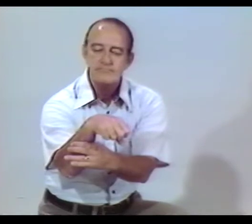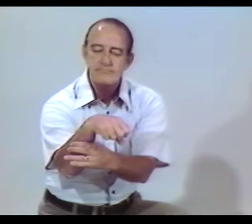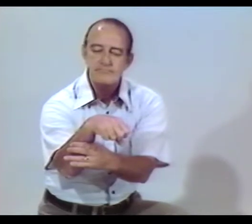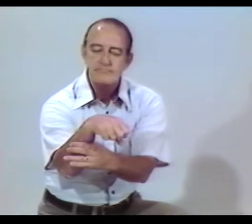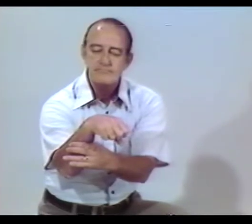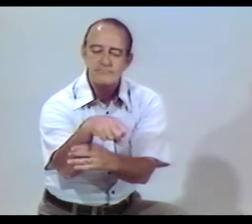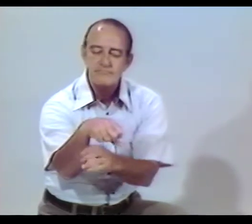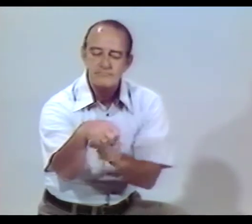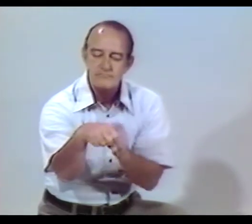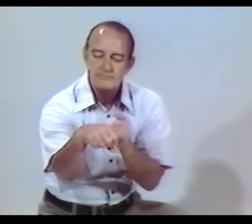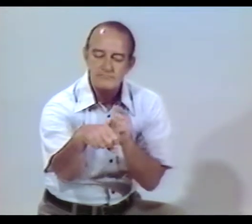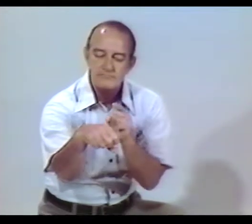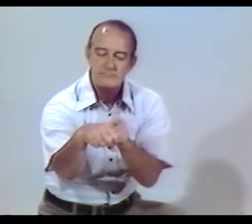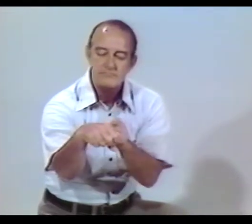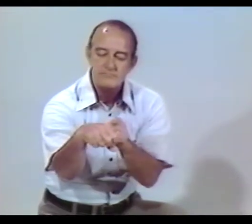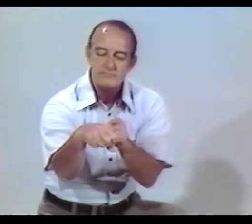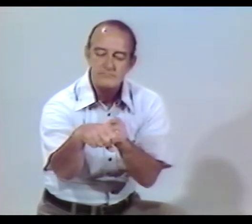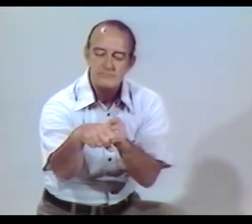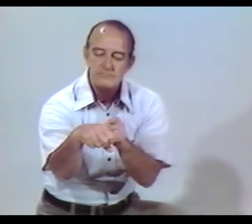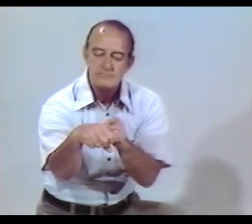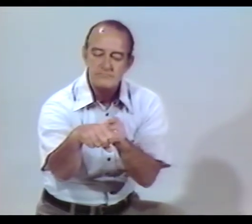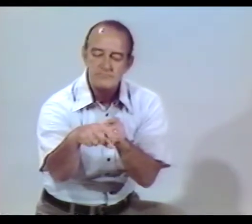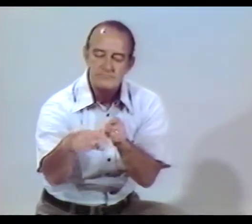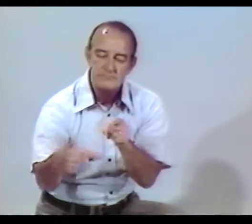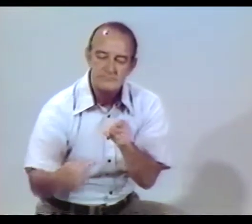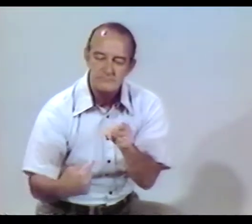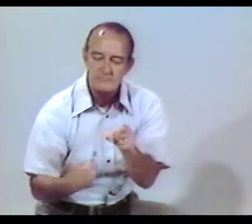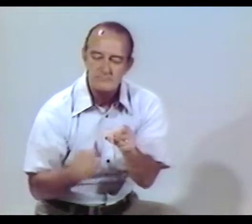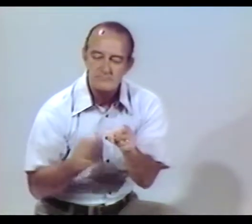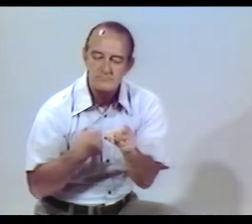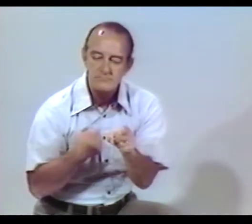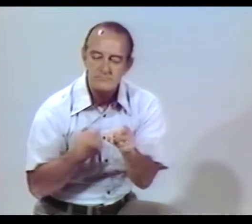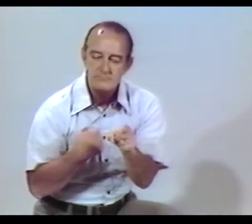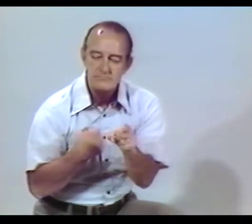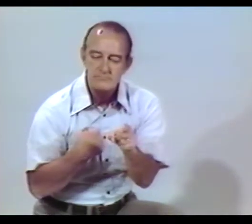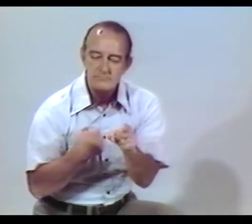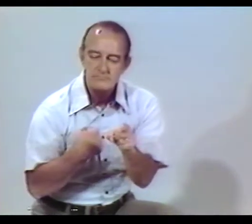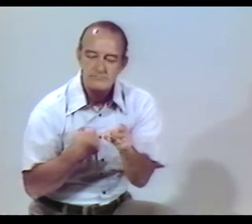AND THEY FALL BACK TO THE EARTH...